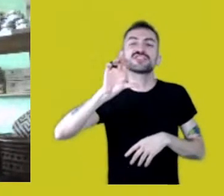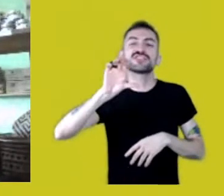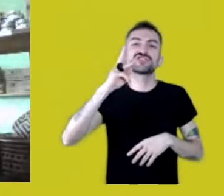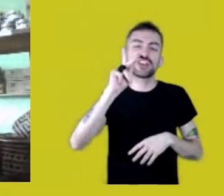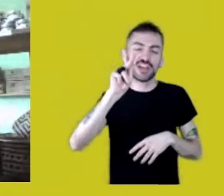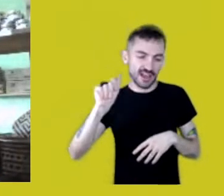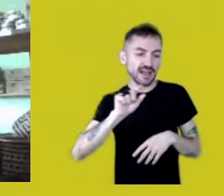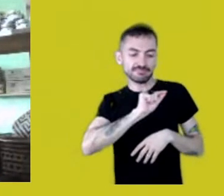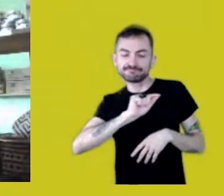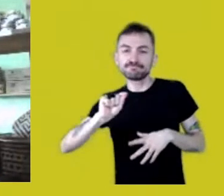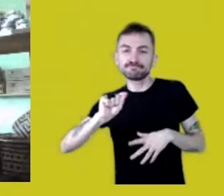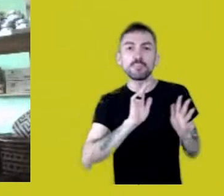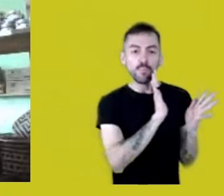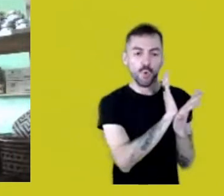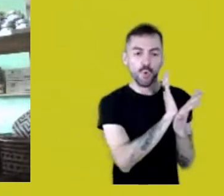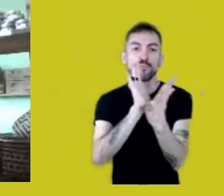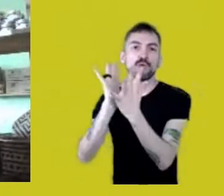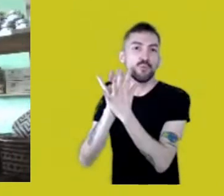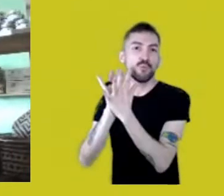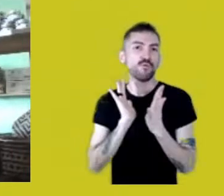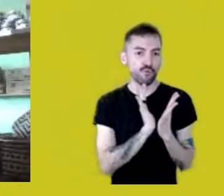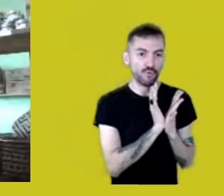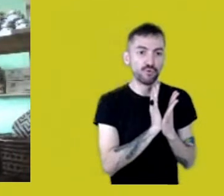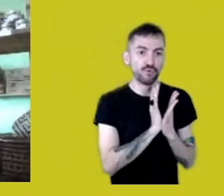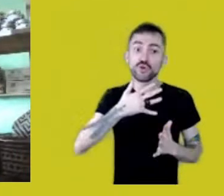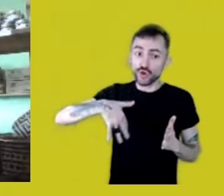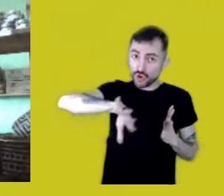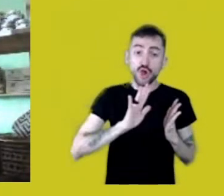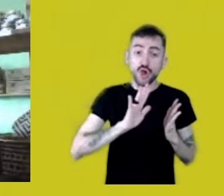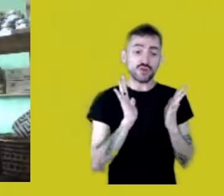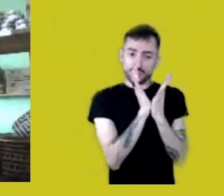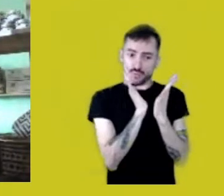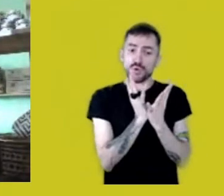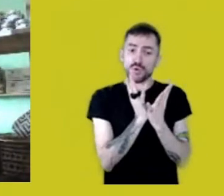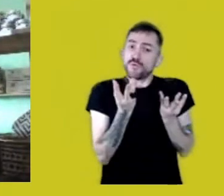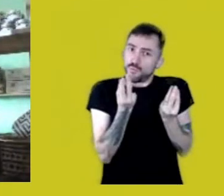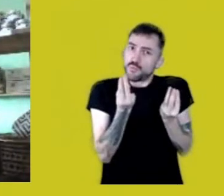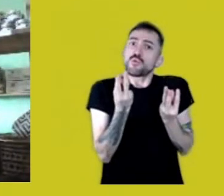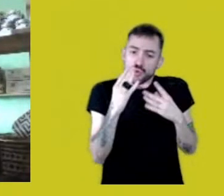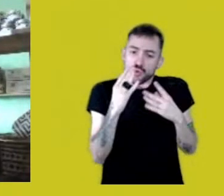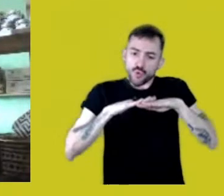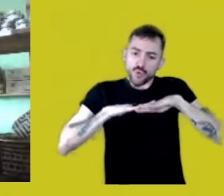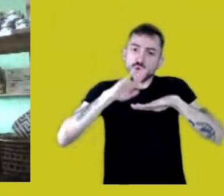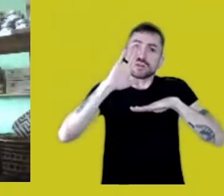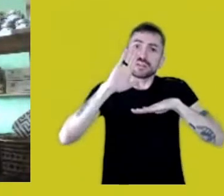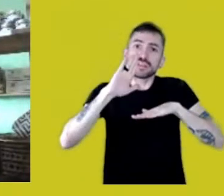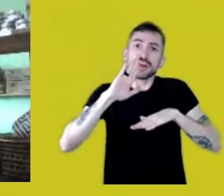We are great nations whose identity wasn’t concealed: